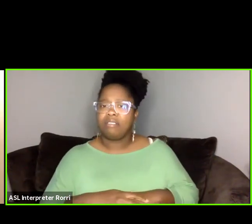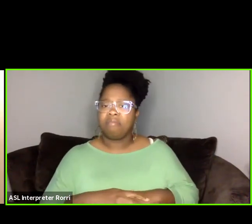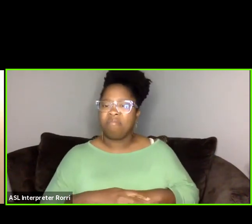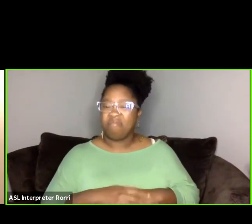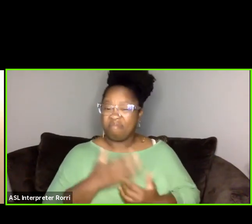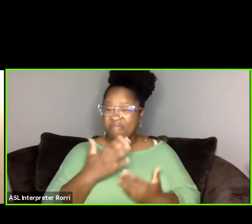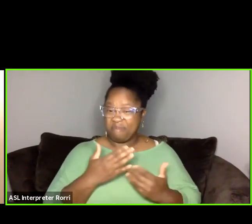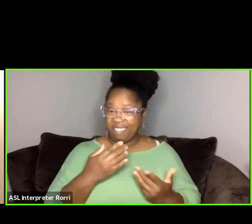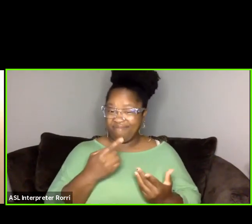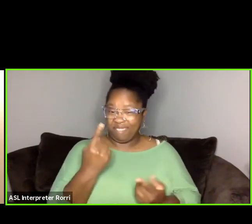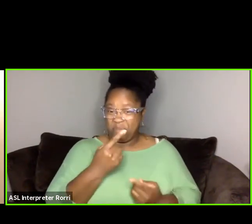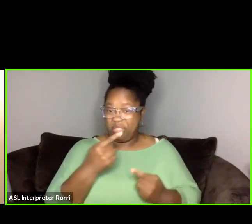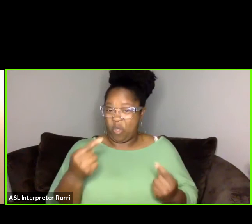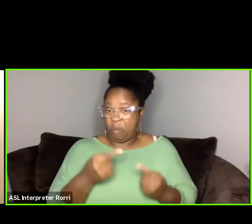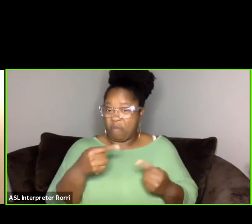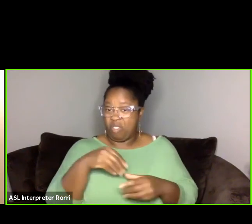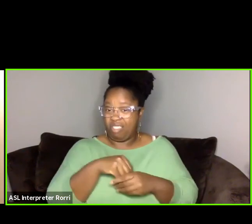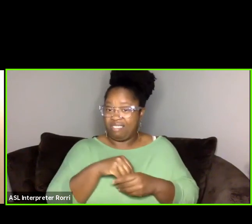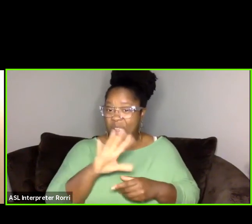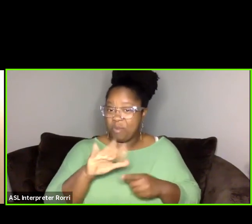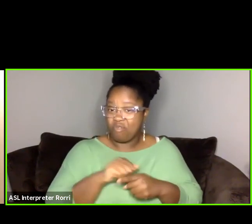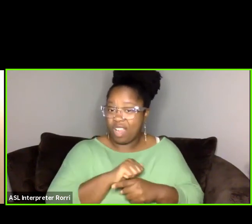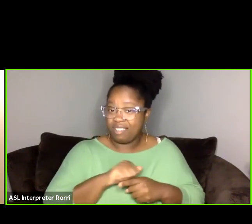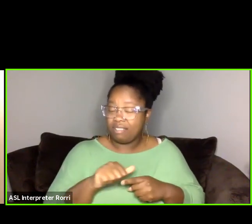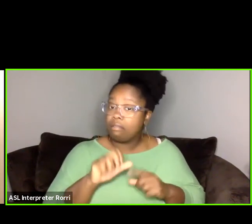about it, if there's anything that you can adjust